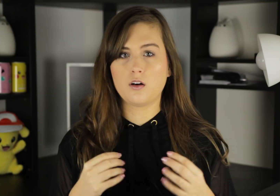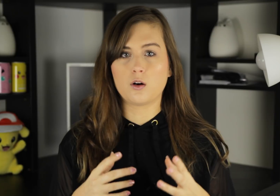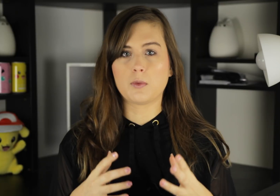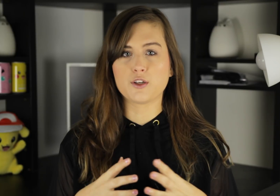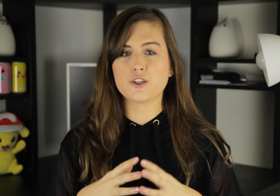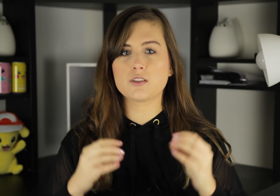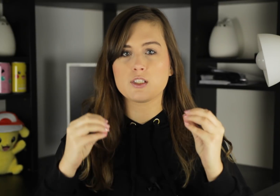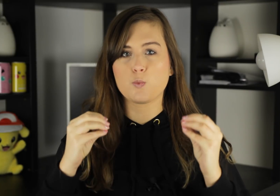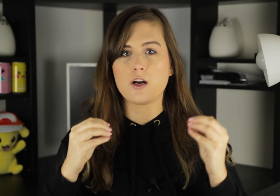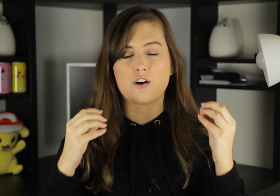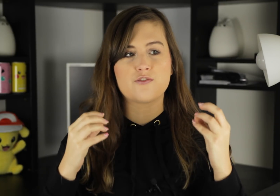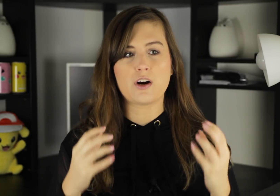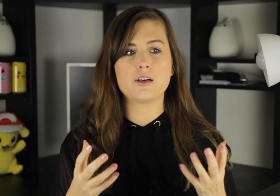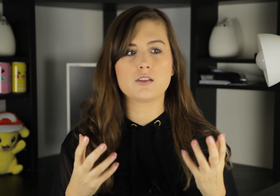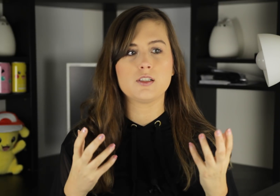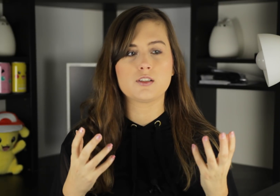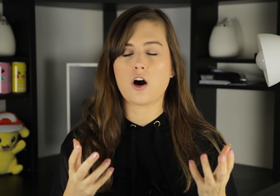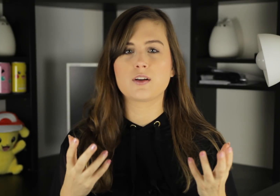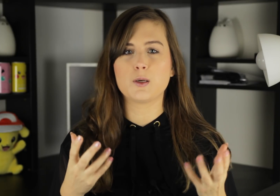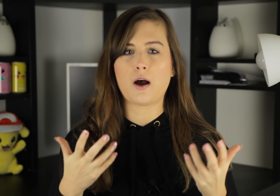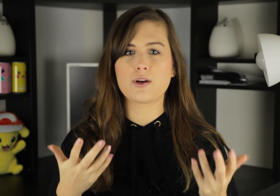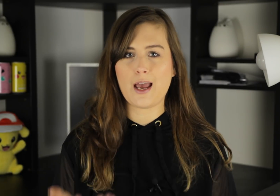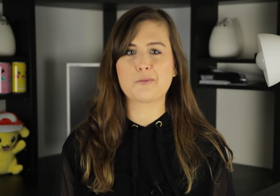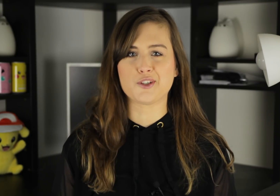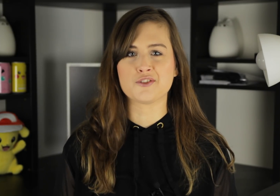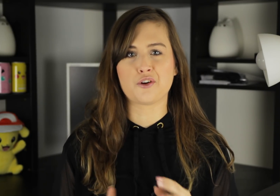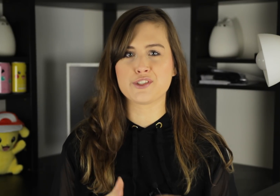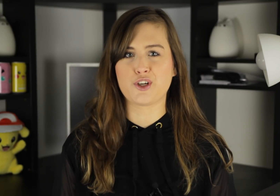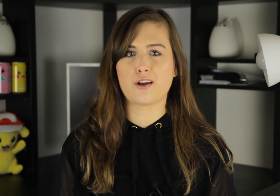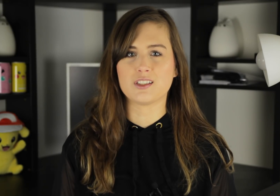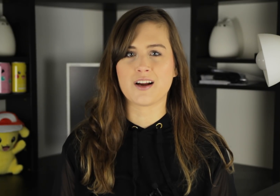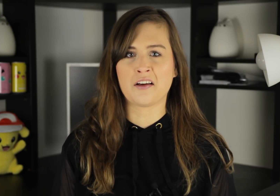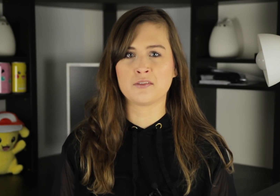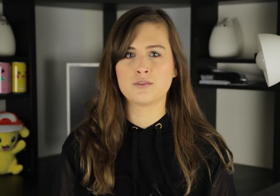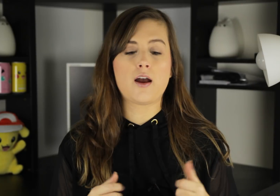Oh my goodness, we are finally talking about captions on this channel again.